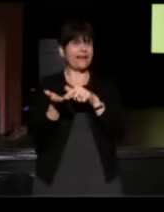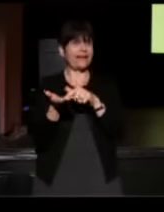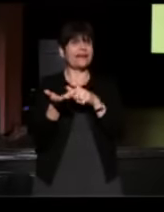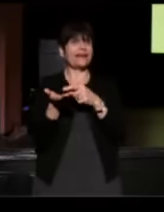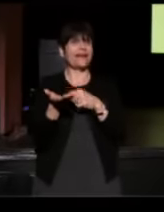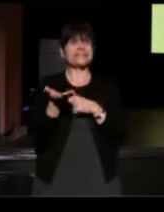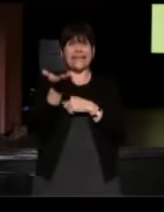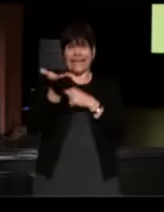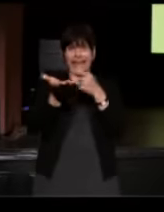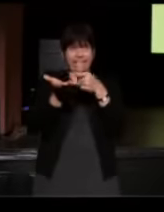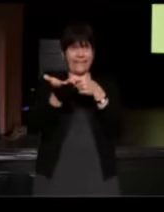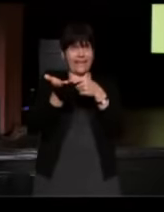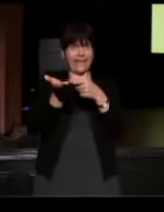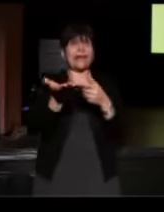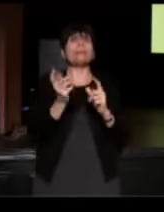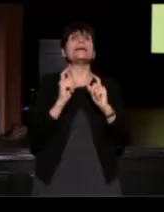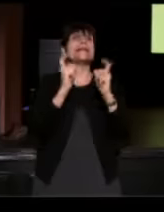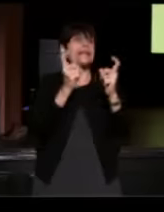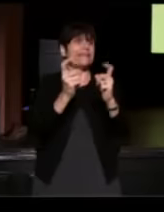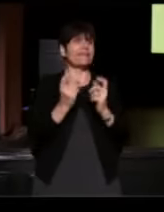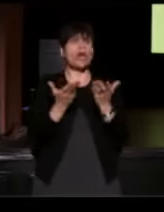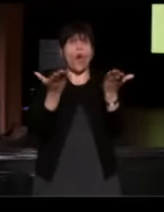You know, be giving, open, compassionate.